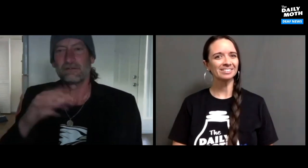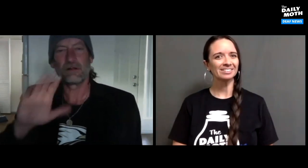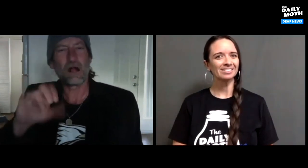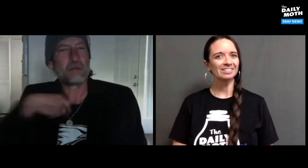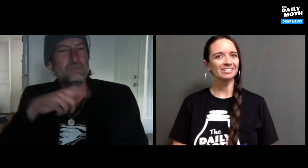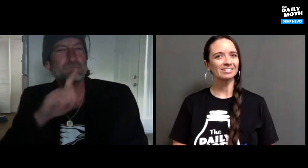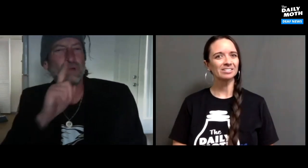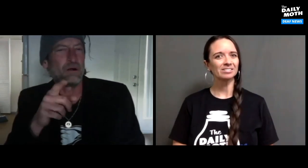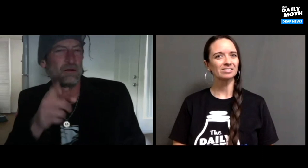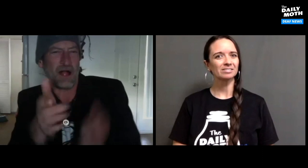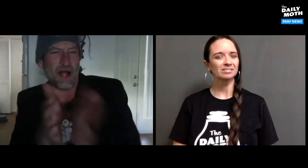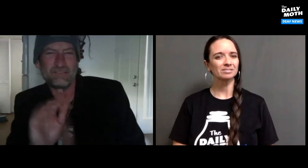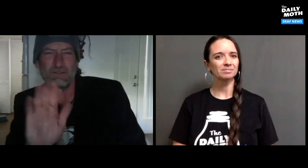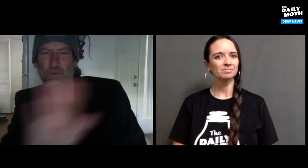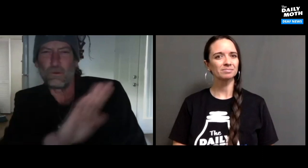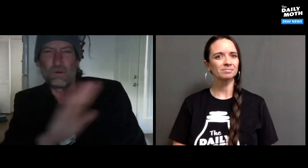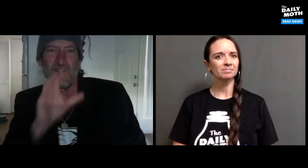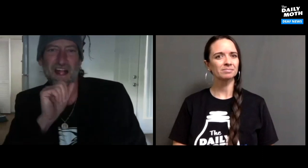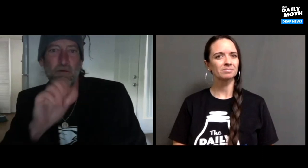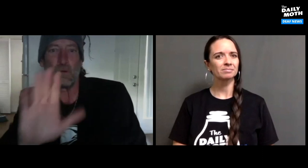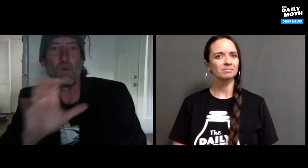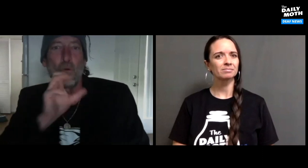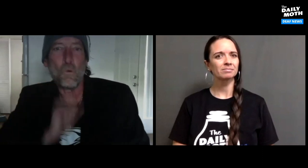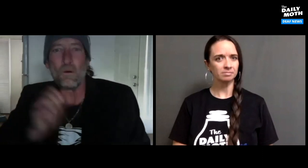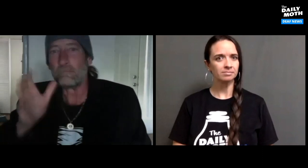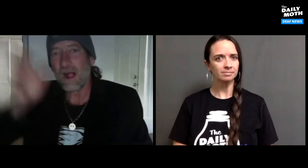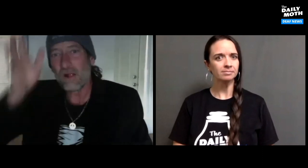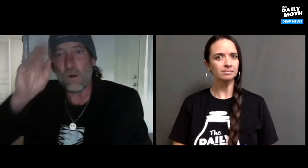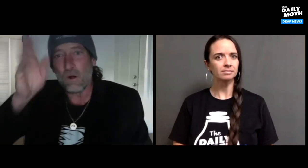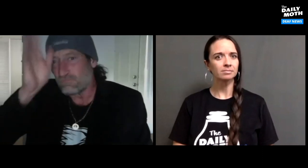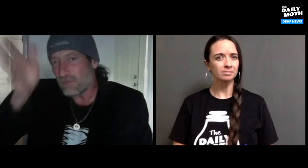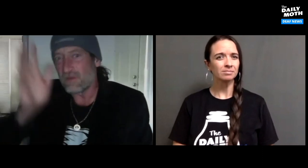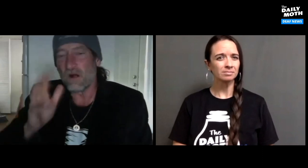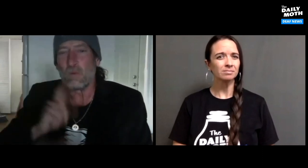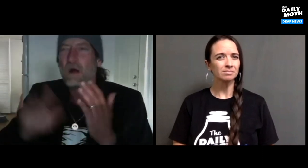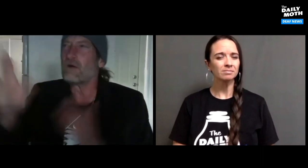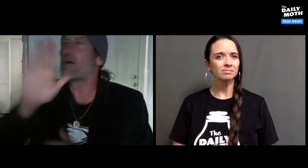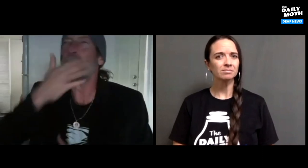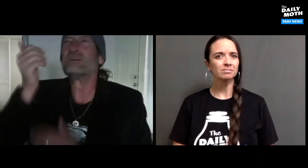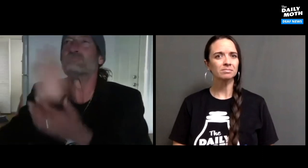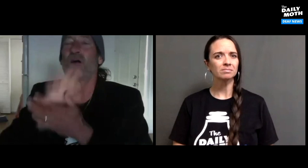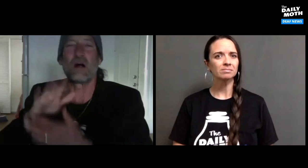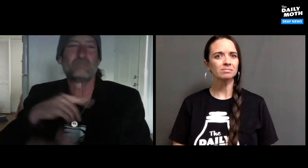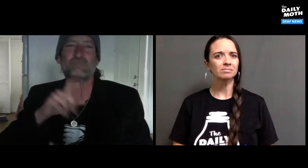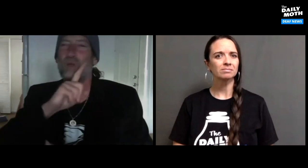You would need to ask people like your parents' age and your grandparents, what the best movie they have seen.